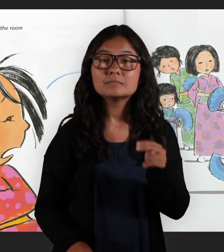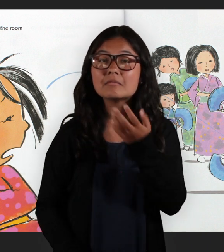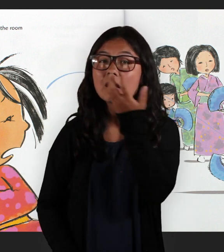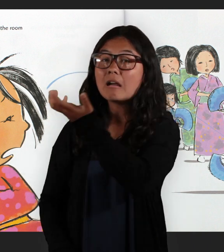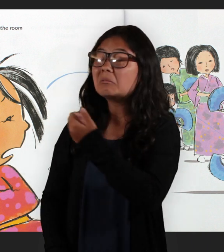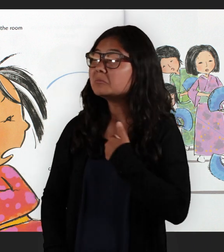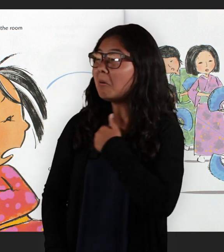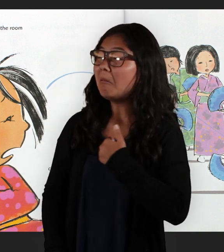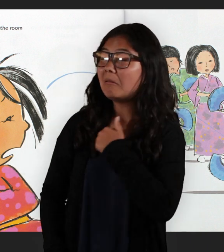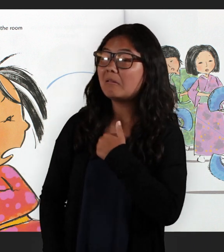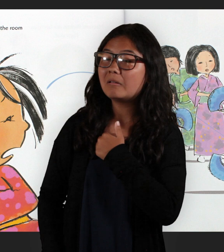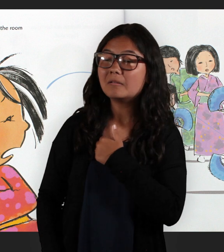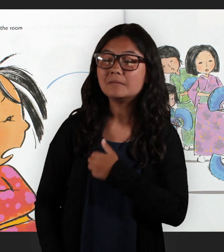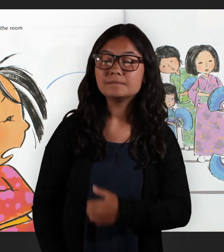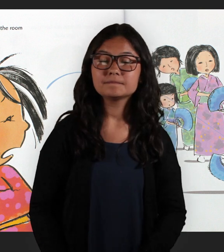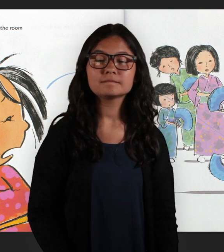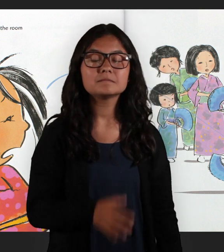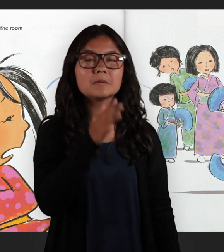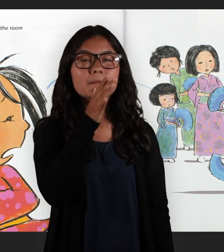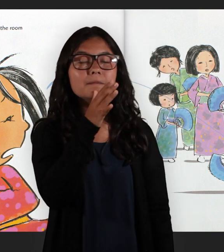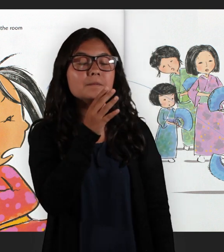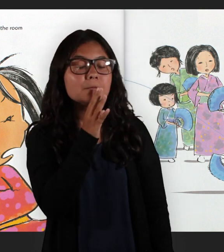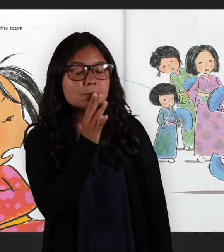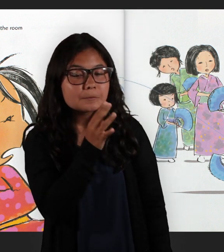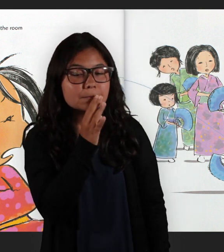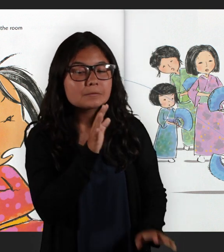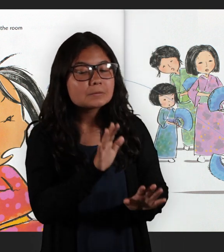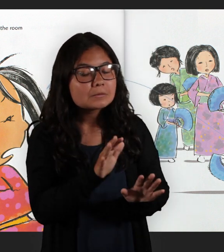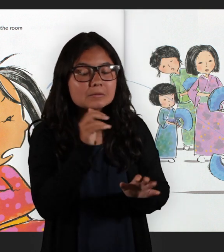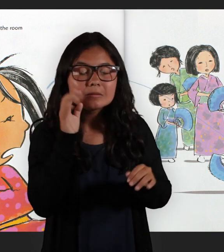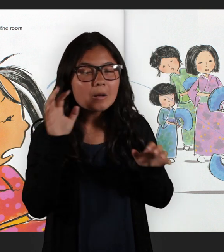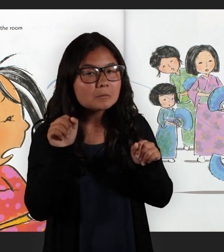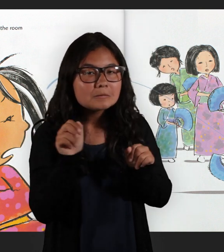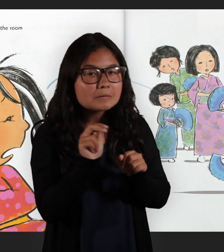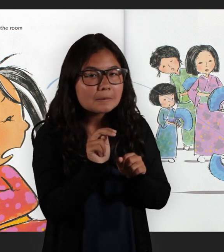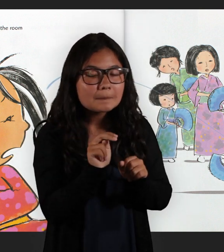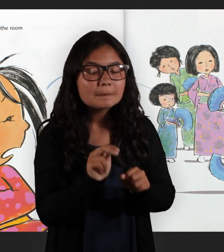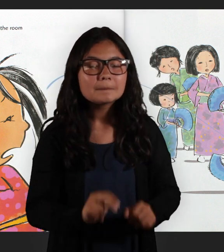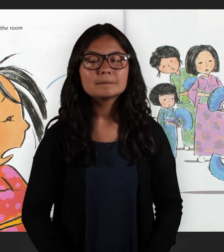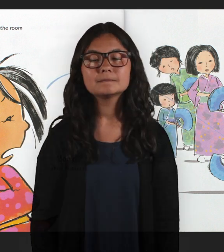"Sorry!" called Natsumi. "Not so loud, Natsumi," whispered Mother.